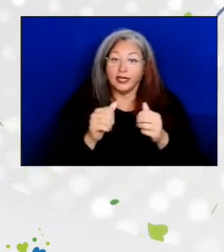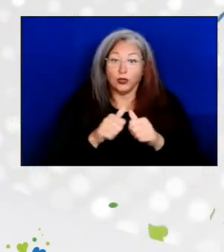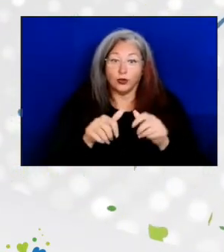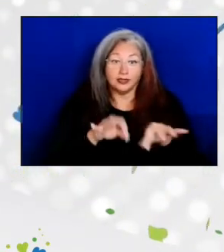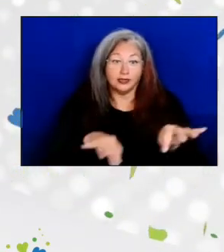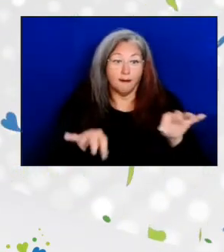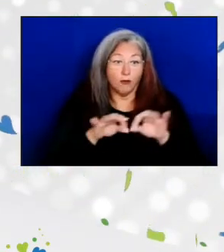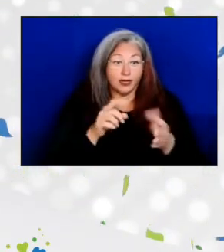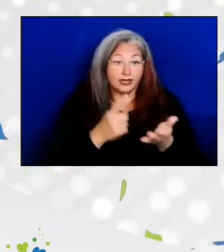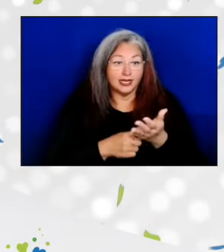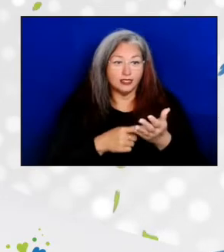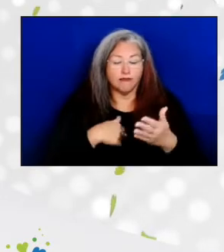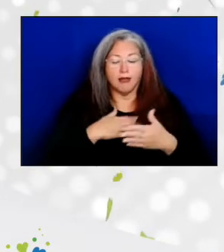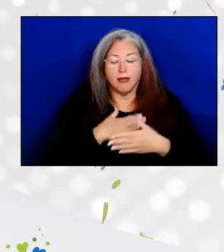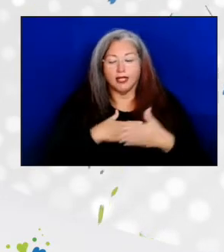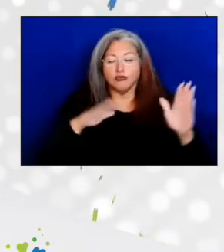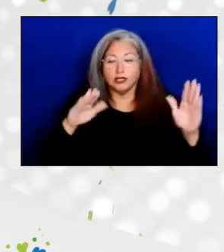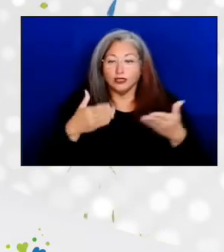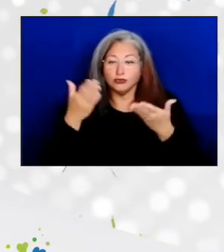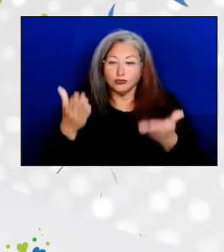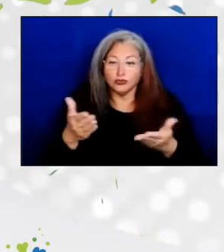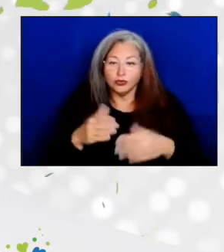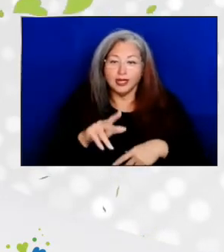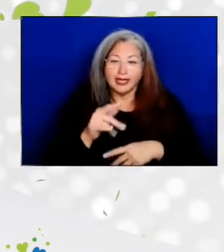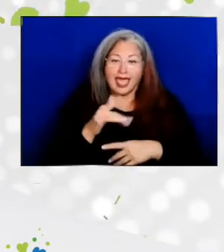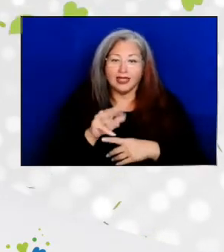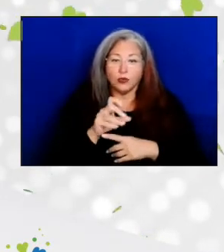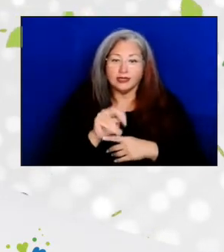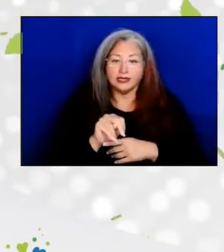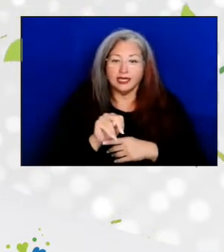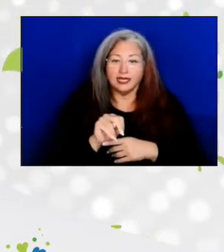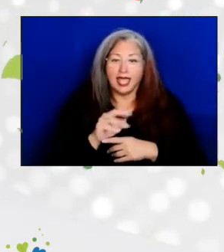it is my pleasure to introduce Kathy Wilson-Gold and Jeff Klein.